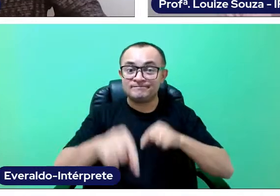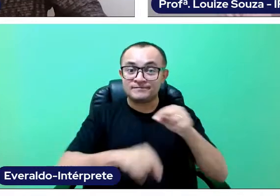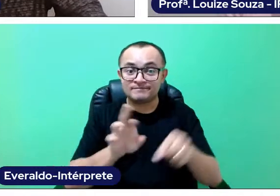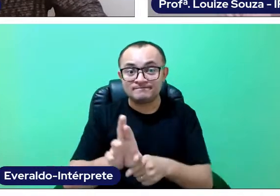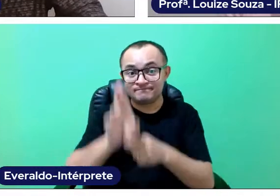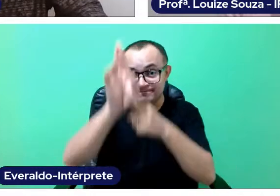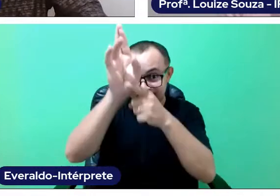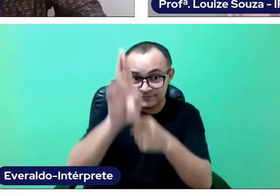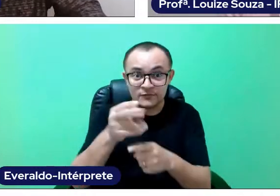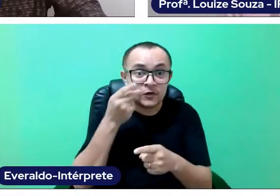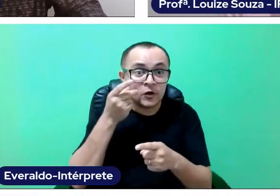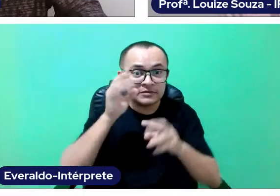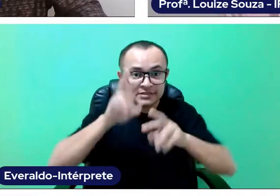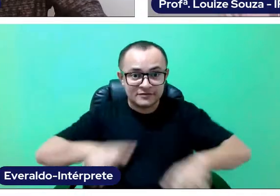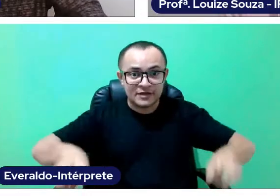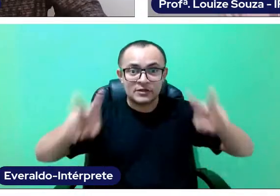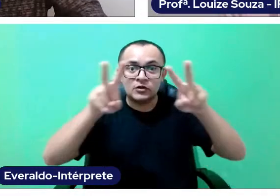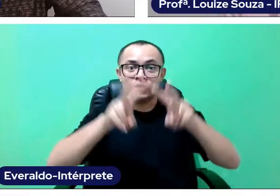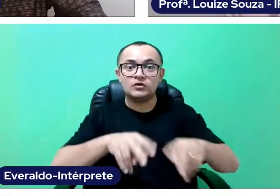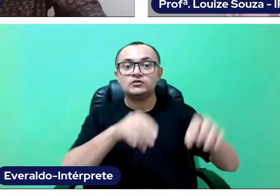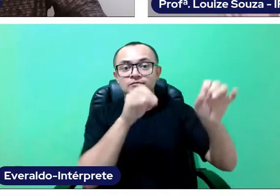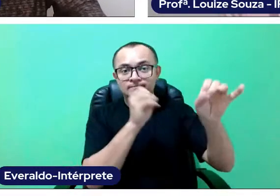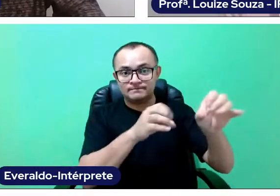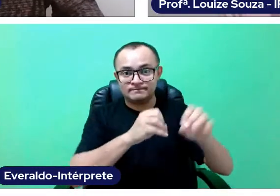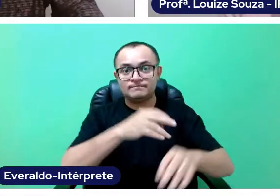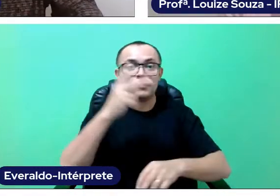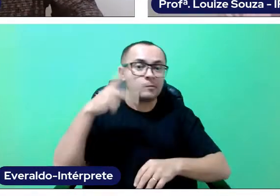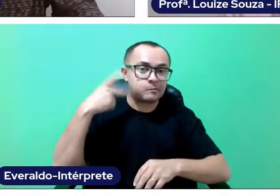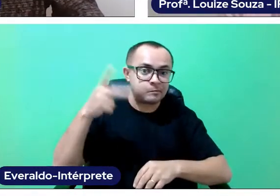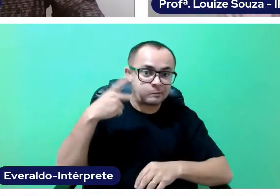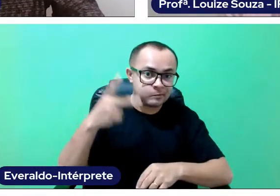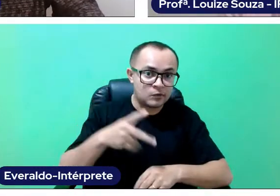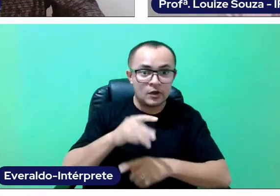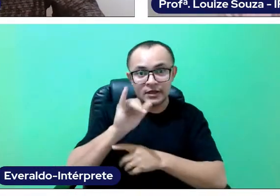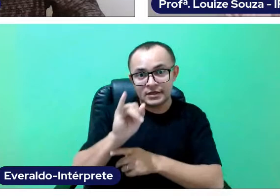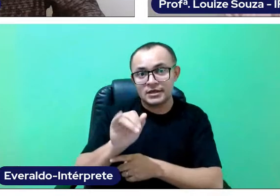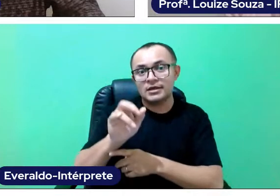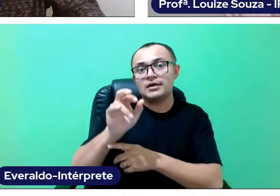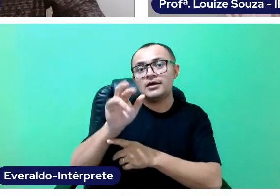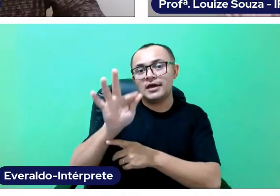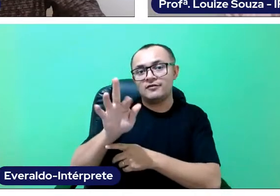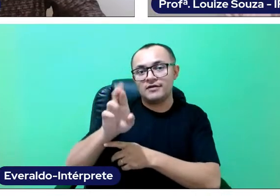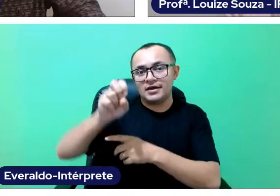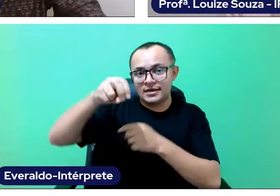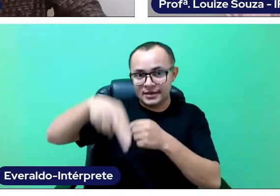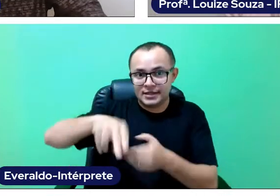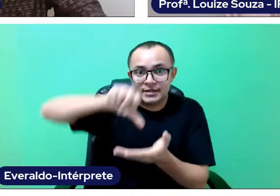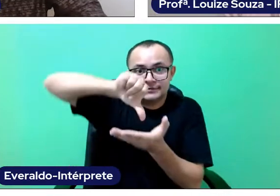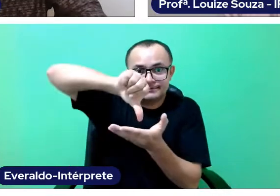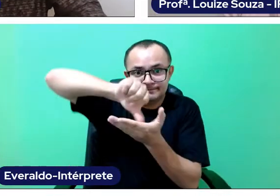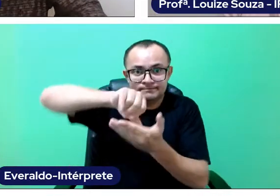from The Federal Institute of Education, Science and Technology of Rio Grande do Norte (IFRN) - Campus Ipanguaçu.